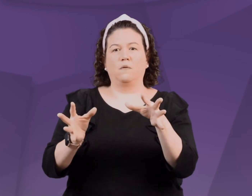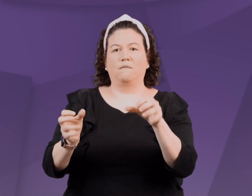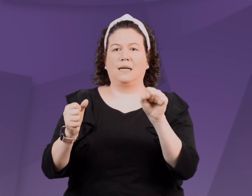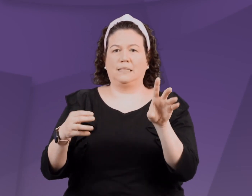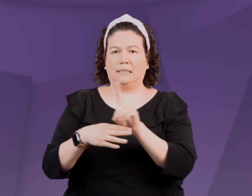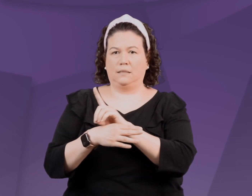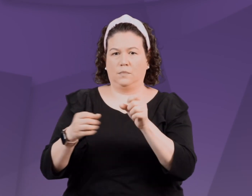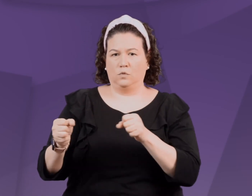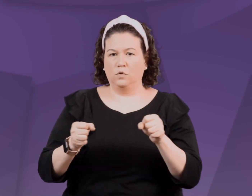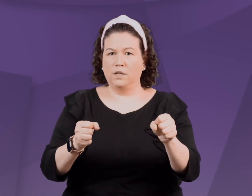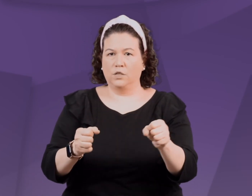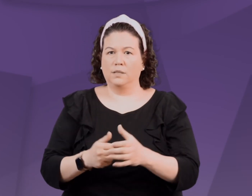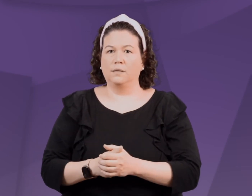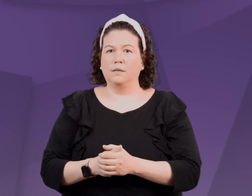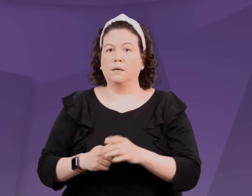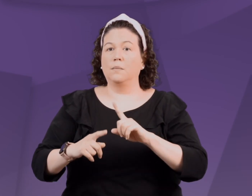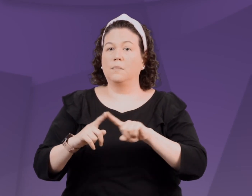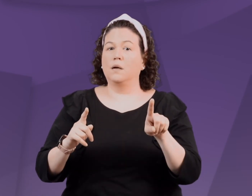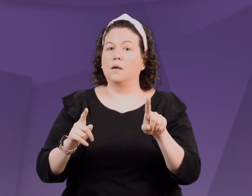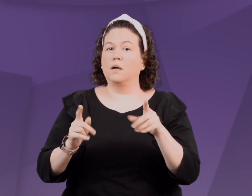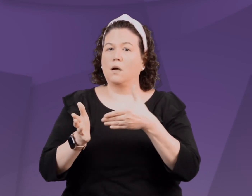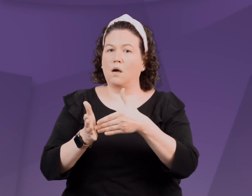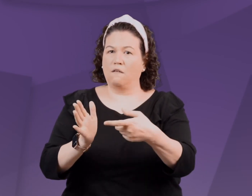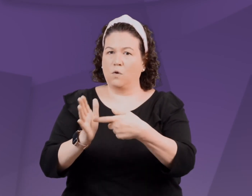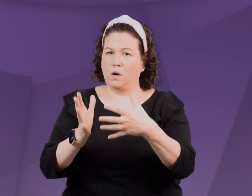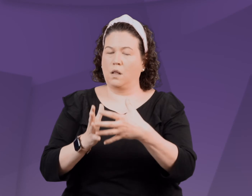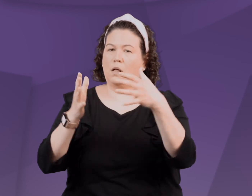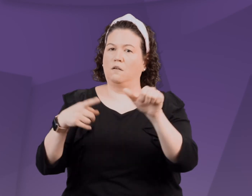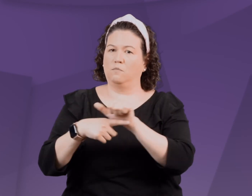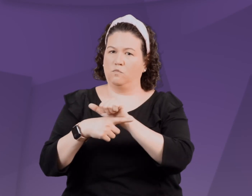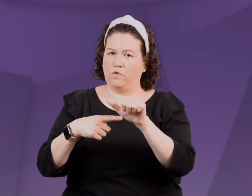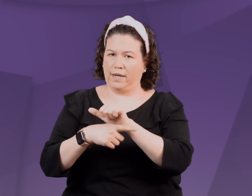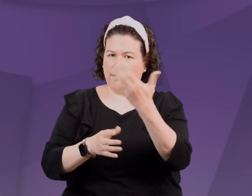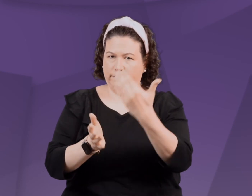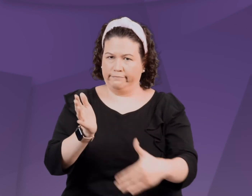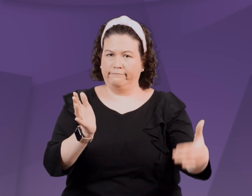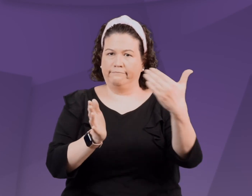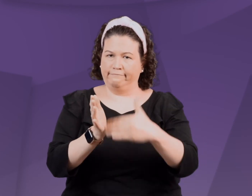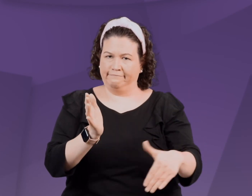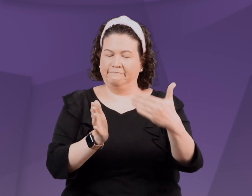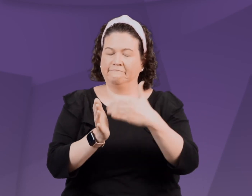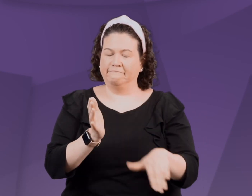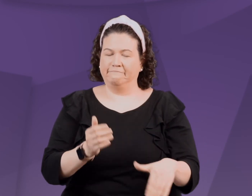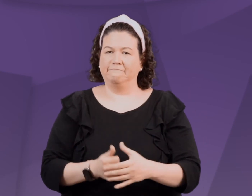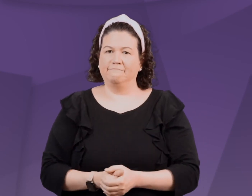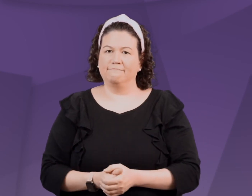Re-dos are a simple and quick discipline strategy. However, they often require much practice.